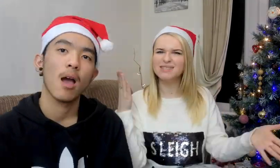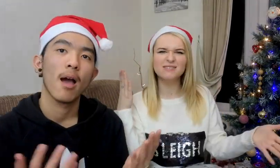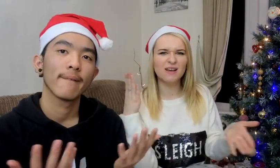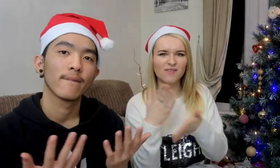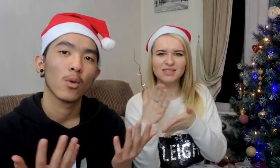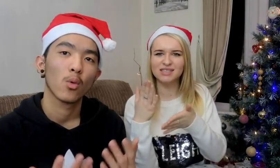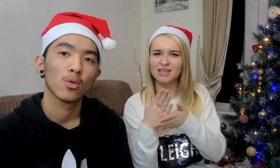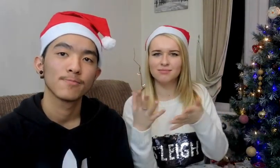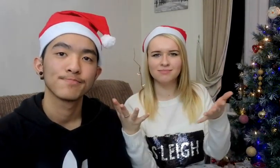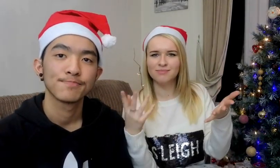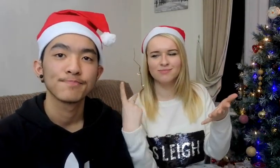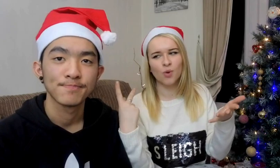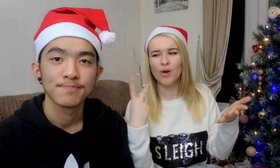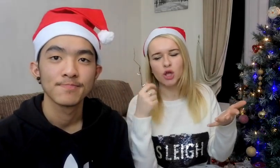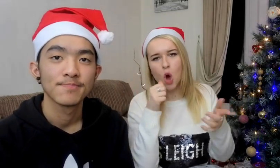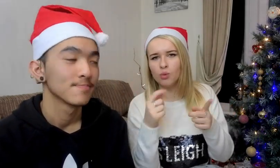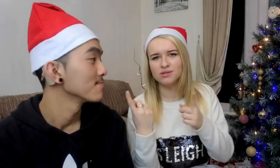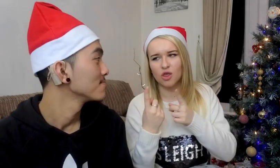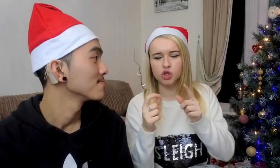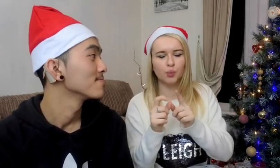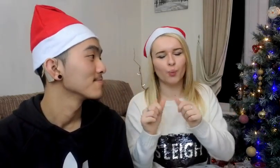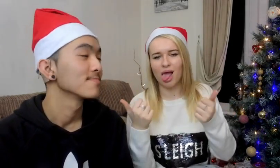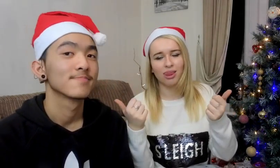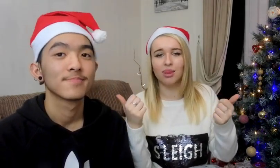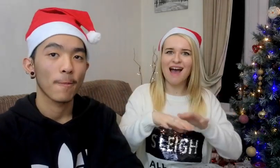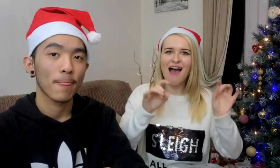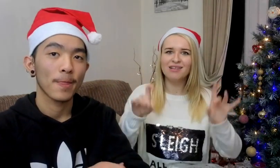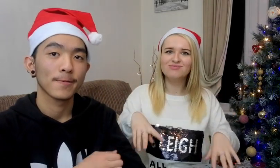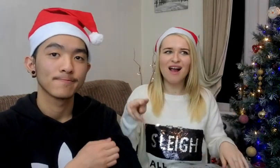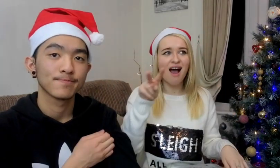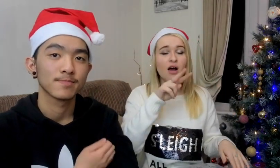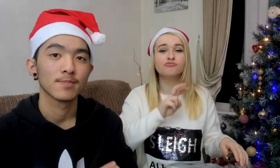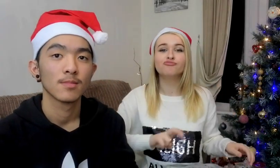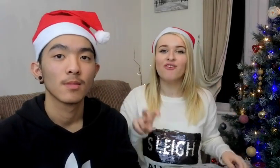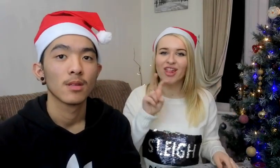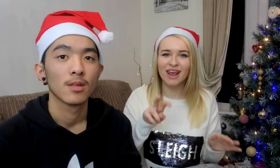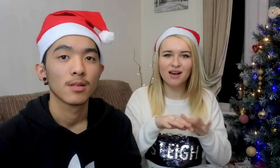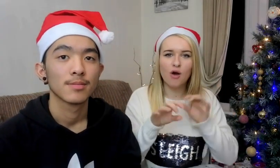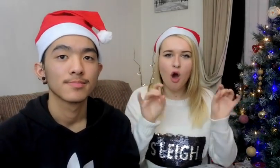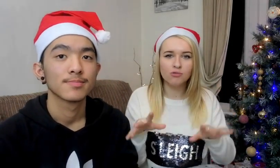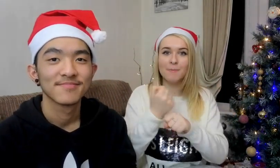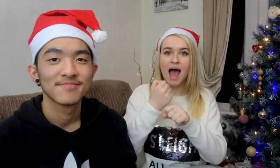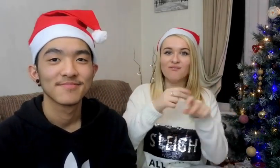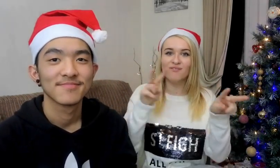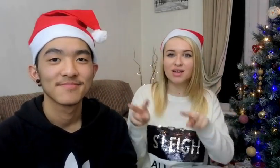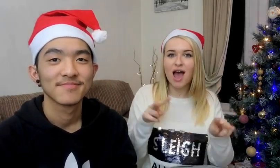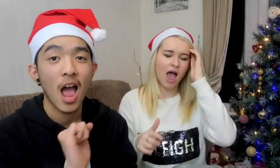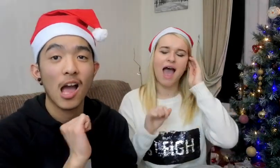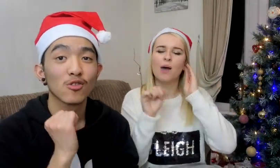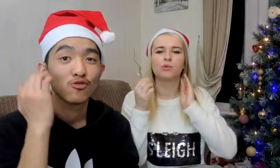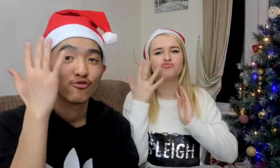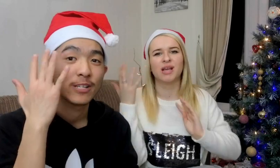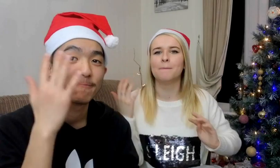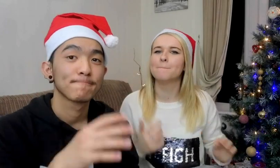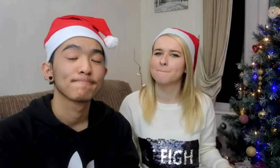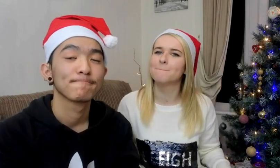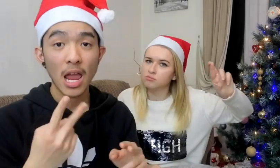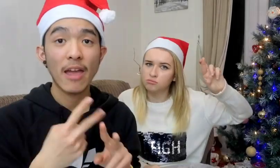B: Of course J: We know each other too well We want to be in Australia We will be travelling in Australia and make videos This is our dream!